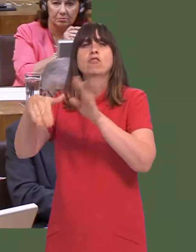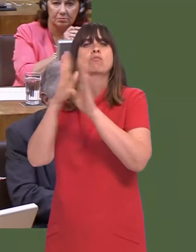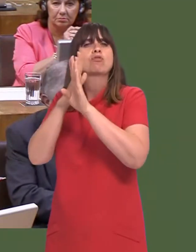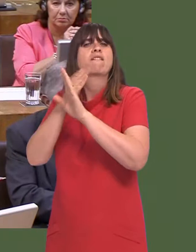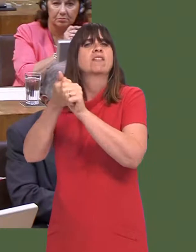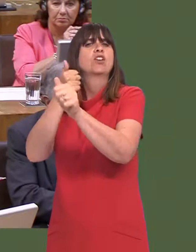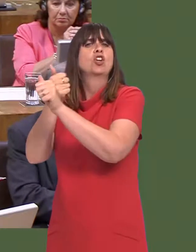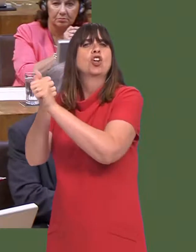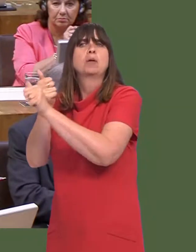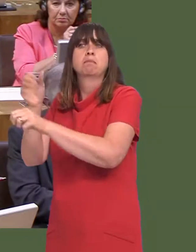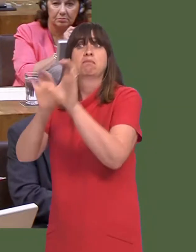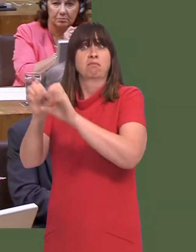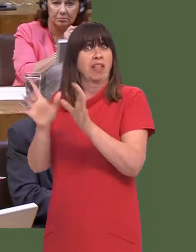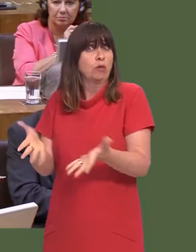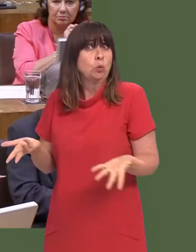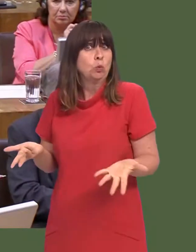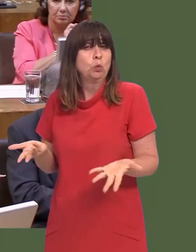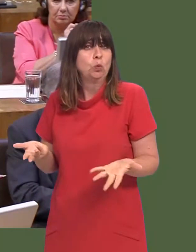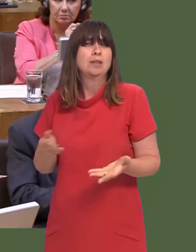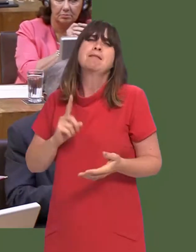from the commercial world. They are duty-bound to do that.